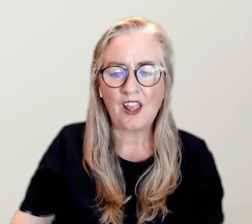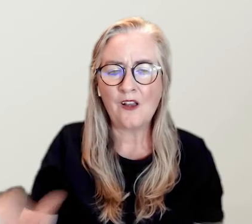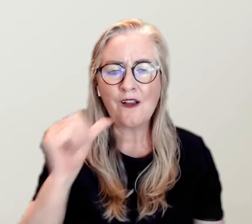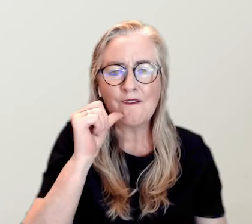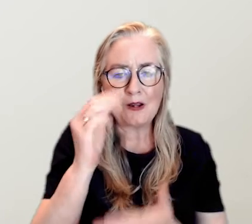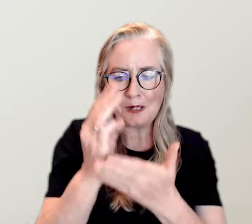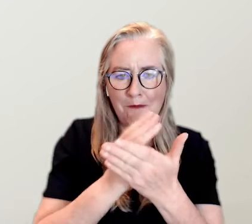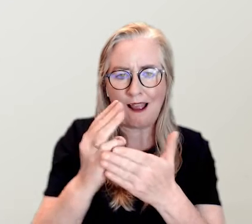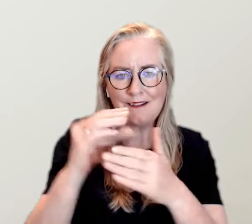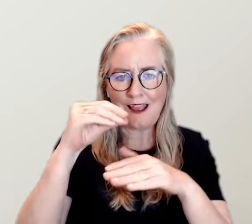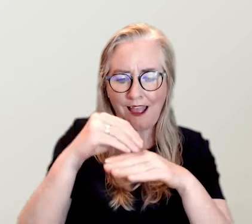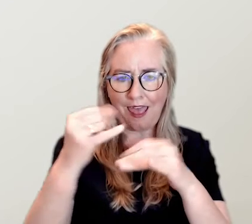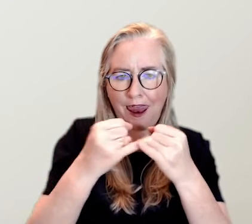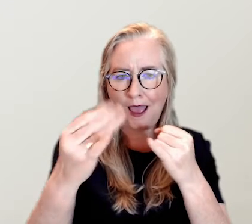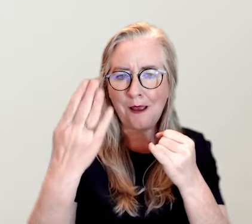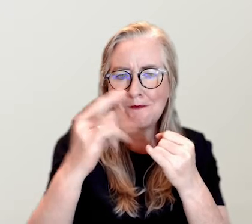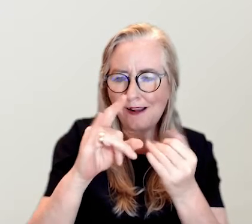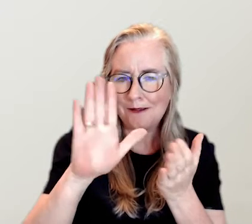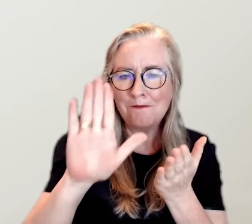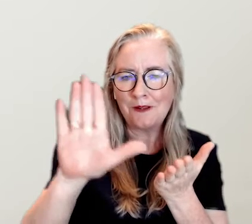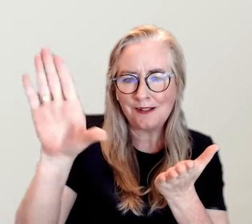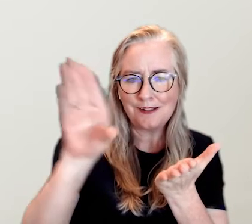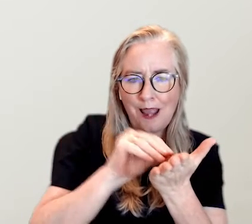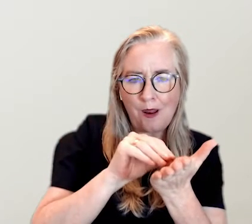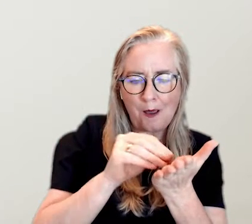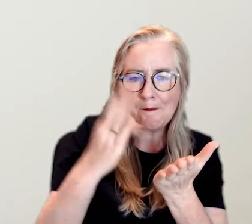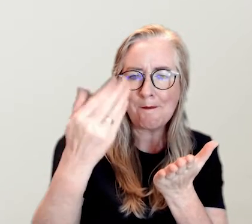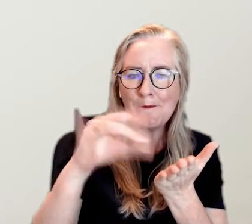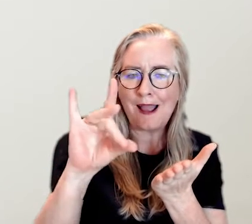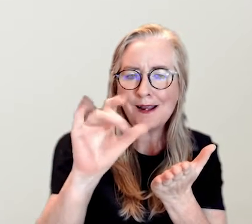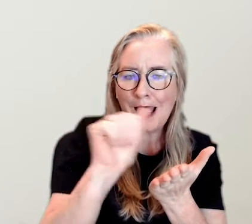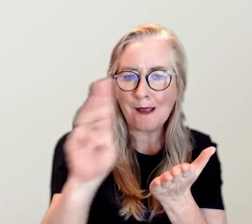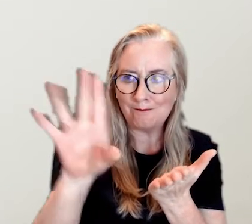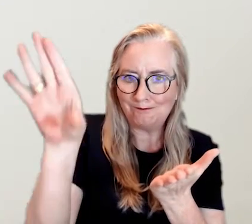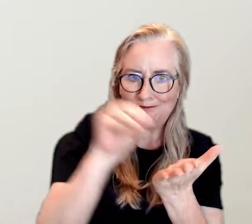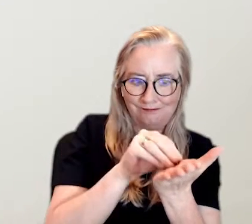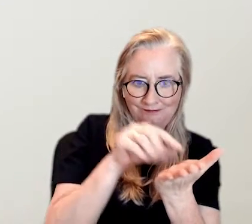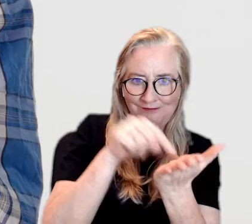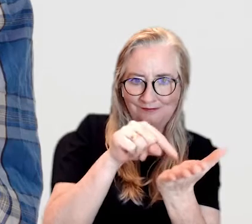The first step to online banking is to download our banking app onto your device.